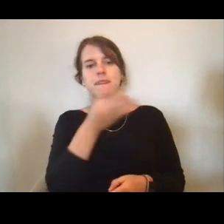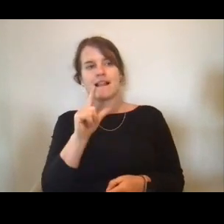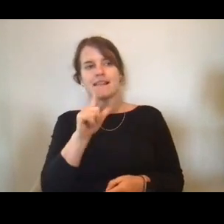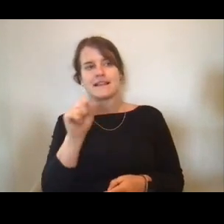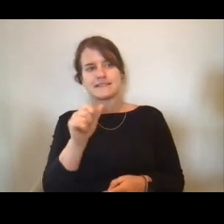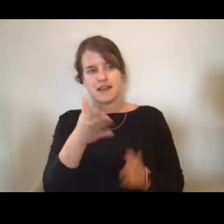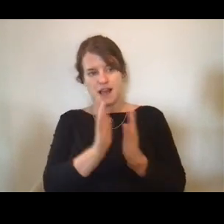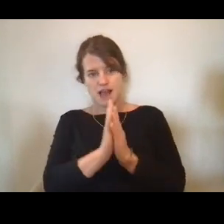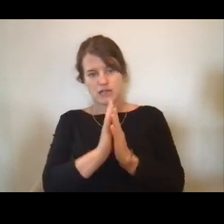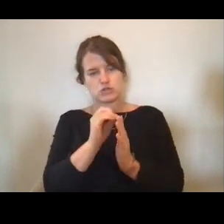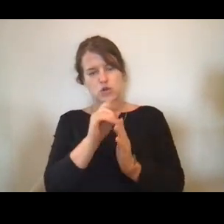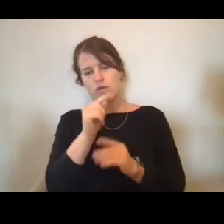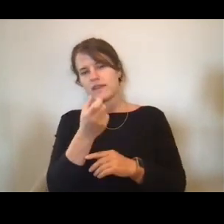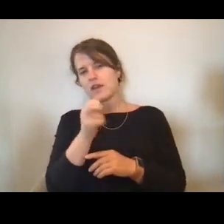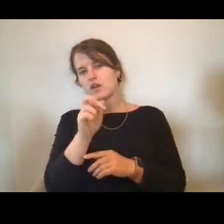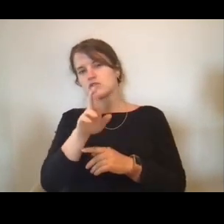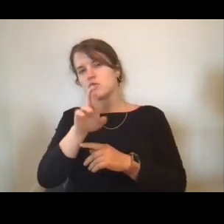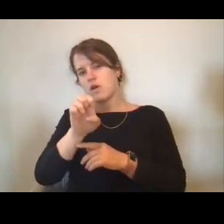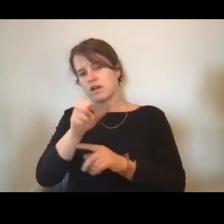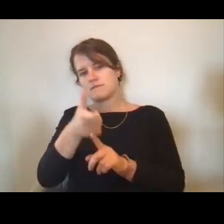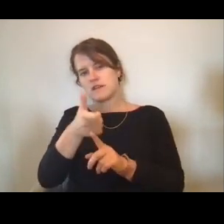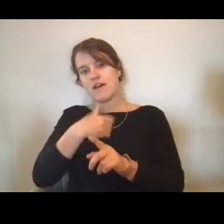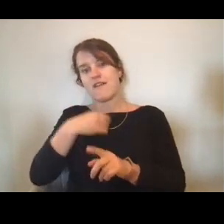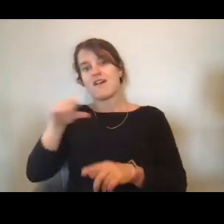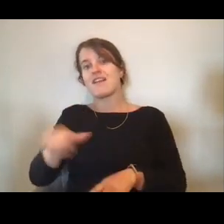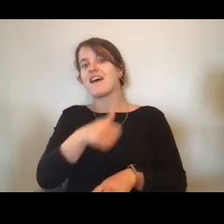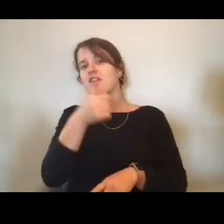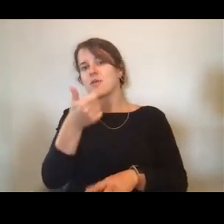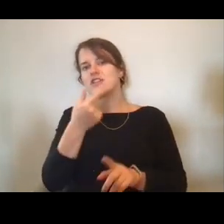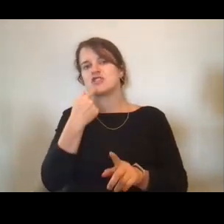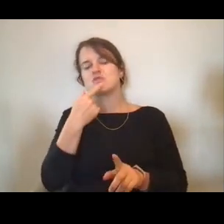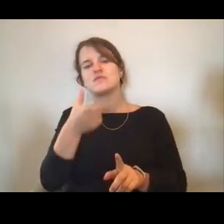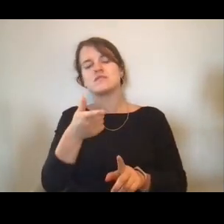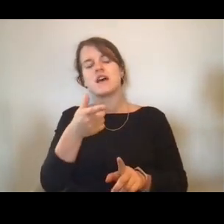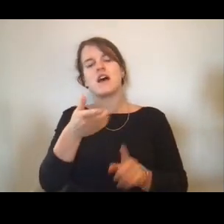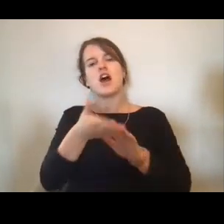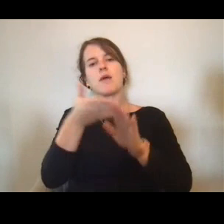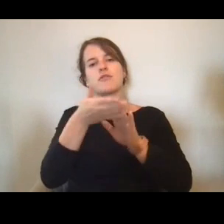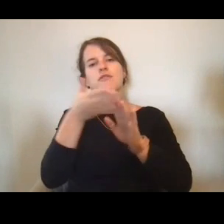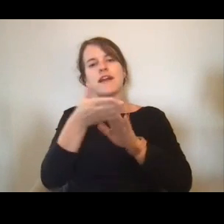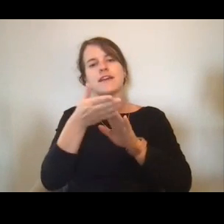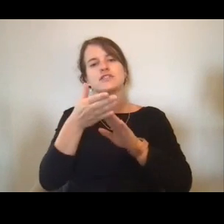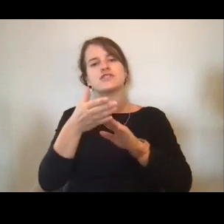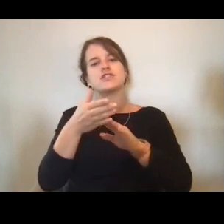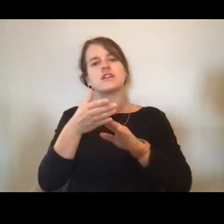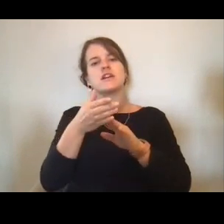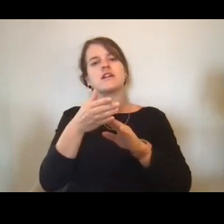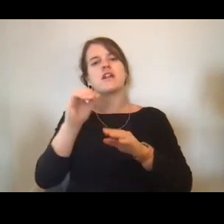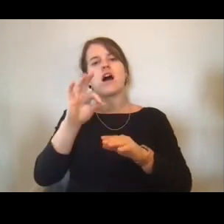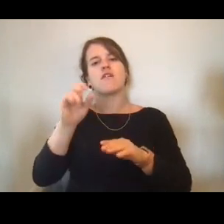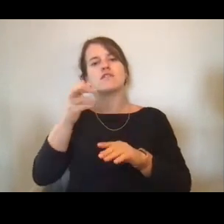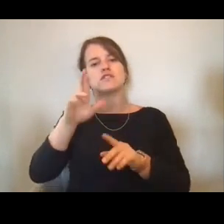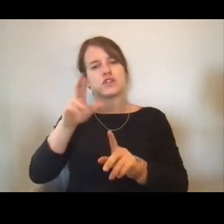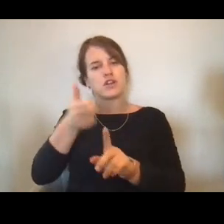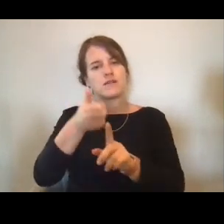you had said that the Operations Officer is a liaison between the ship' crew... the ship's officers and the scientists.